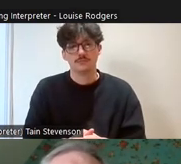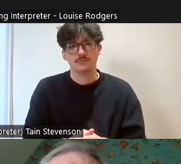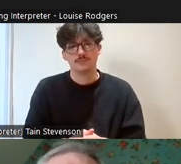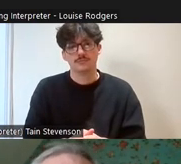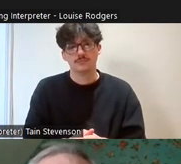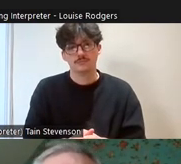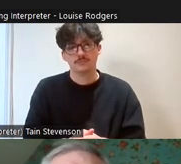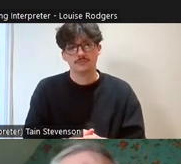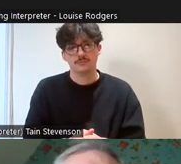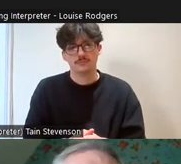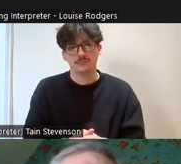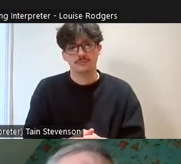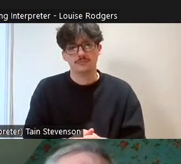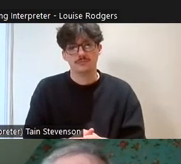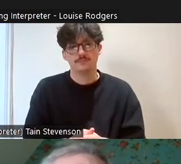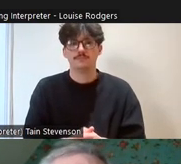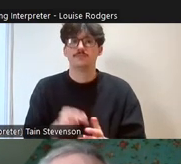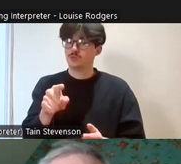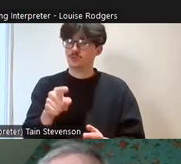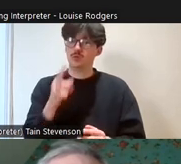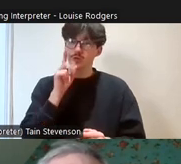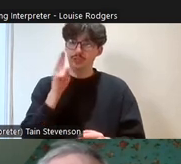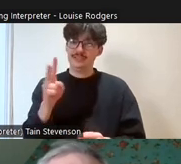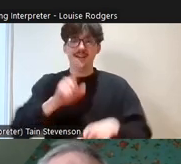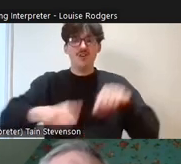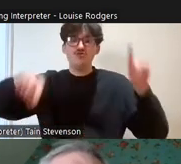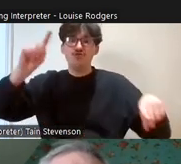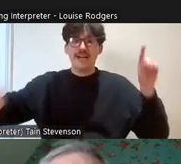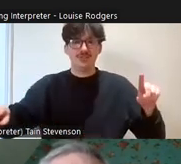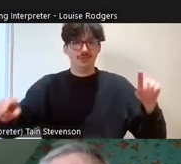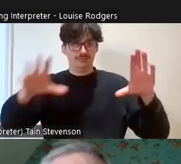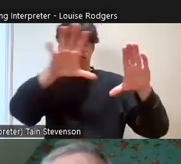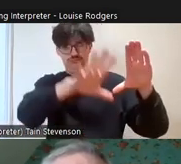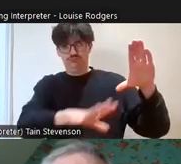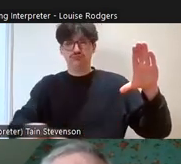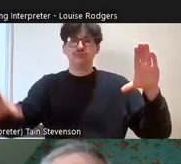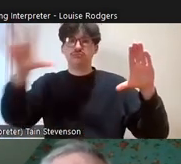and just an idea of the range of things that we cover. These are just some of the groups from